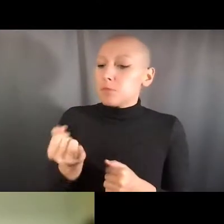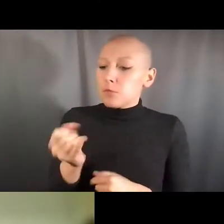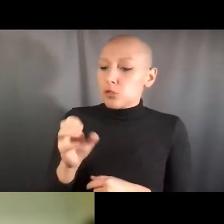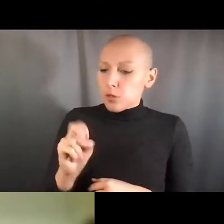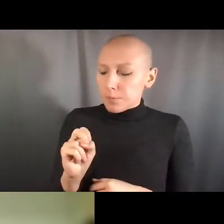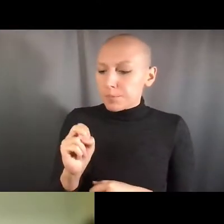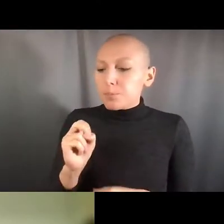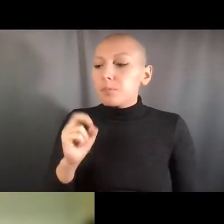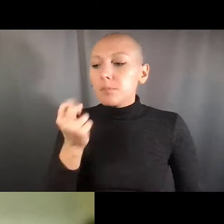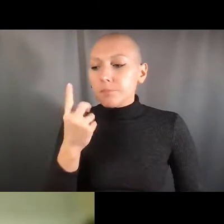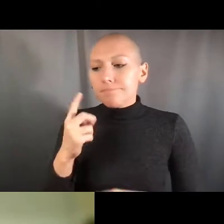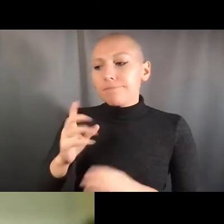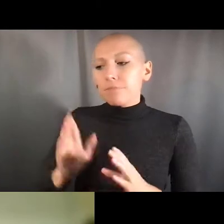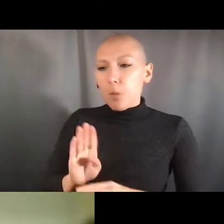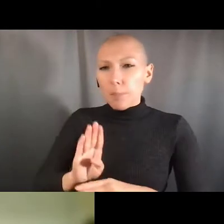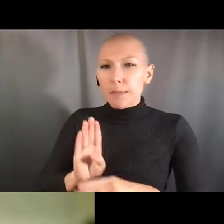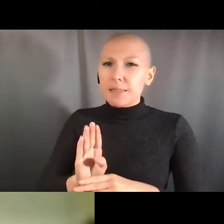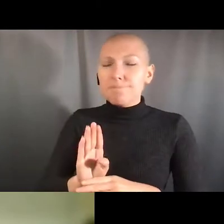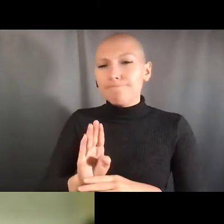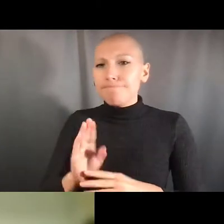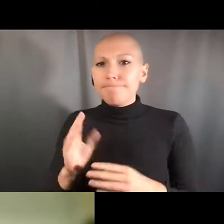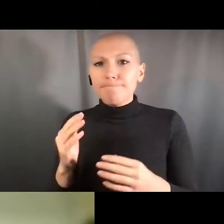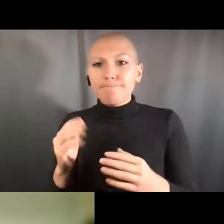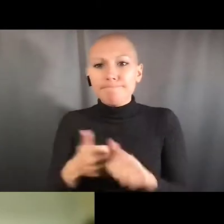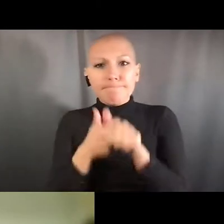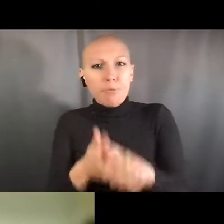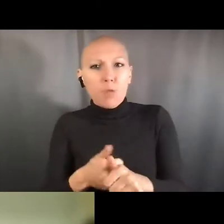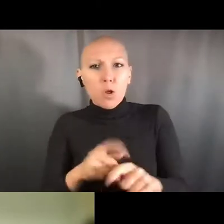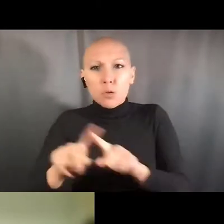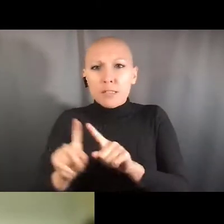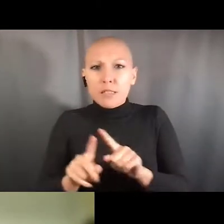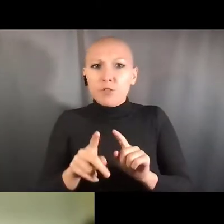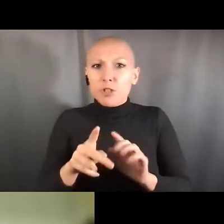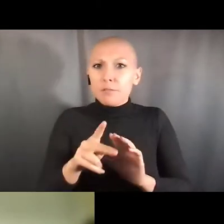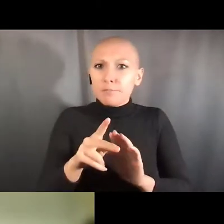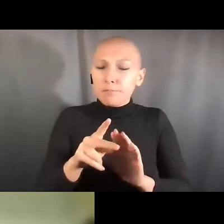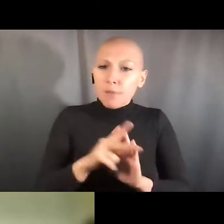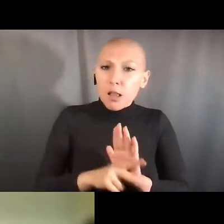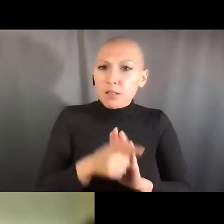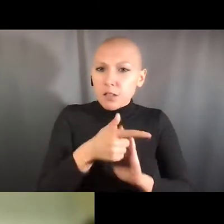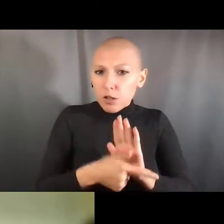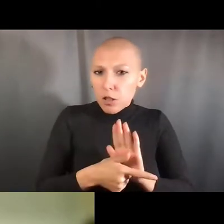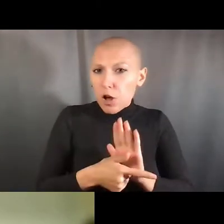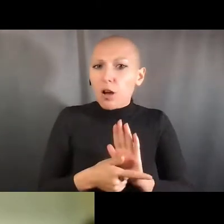Is it true that I can do it this way without something bad happening? And just one example, I'm showing these pictures